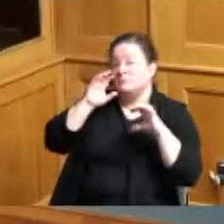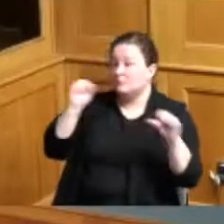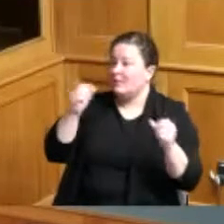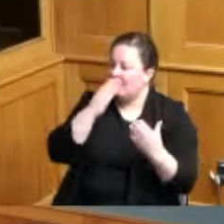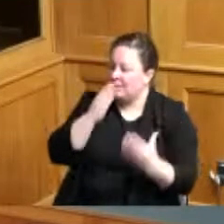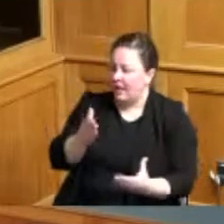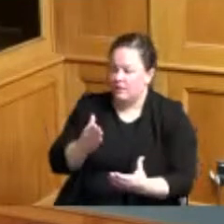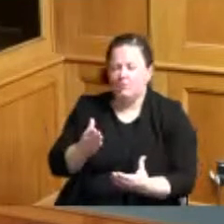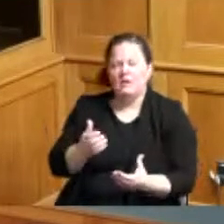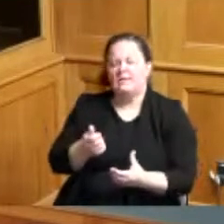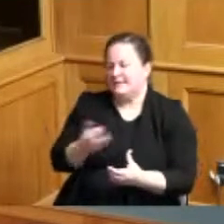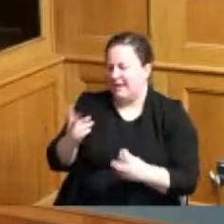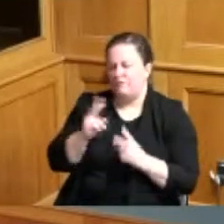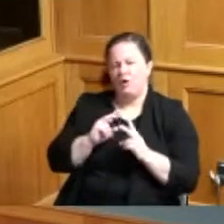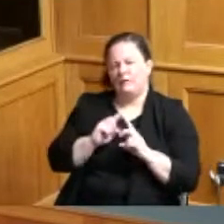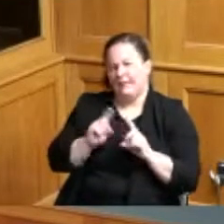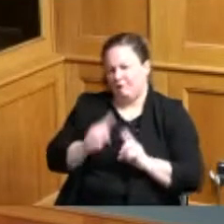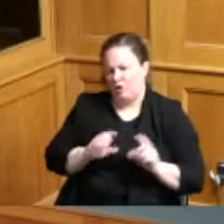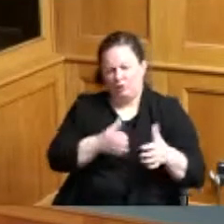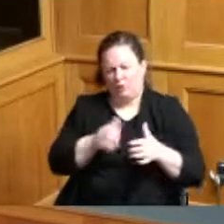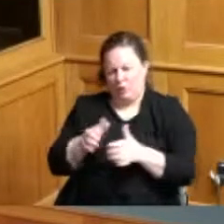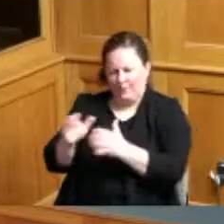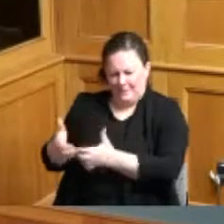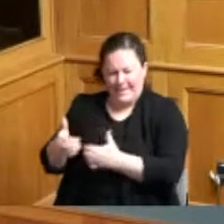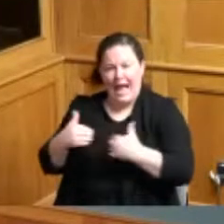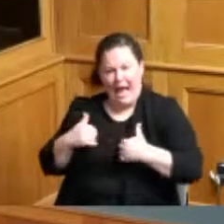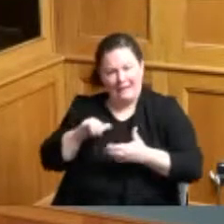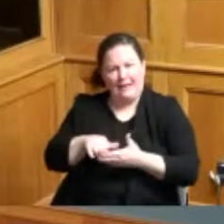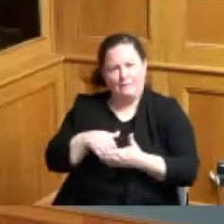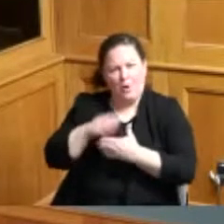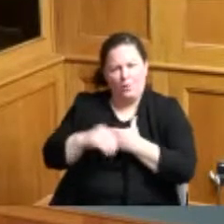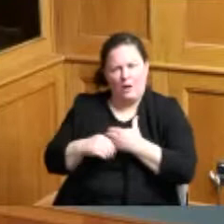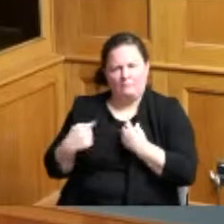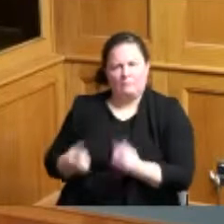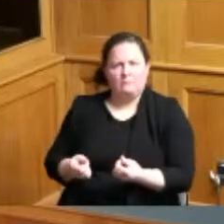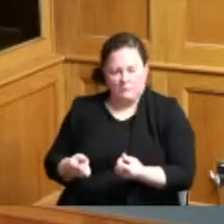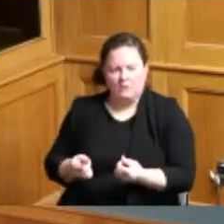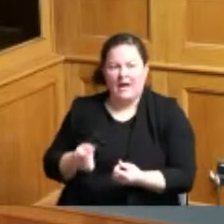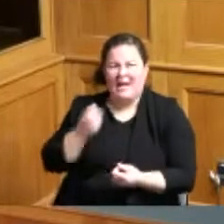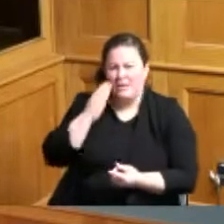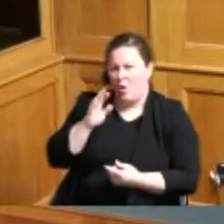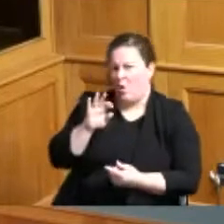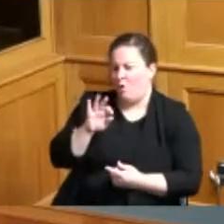at one time I know they have stopped like I know forest park had it they don't have it anymore so